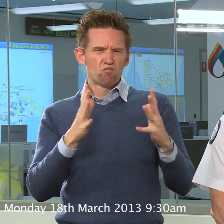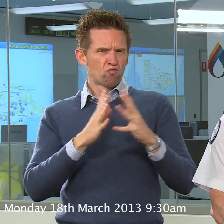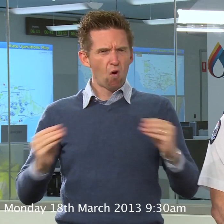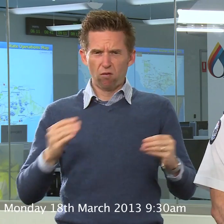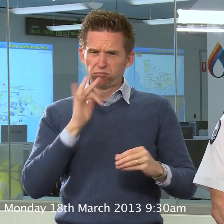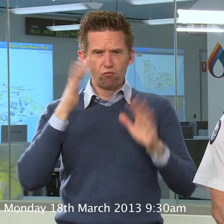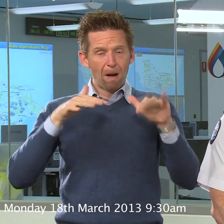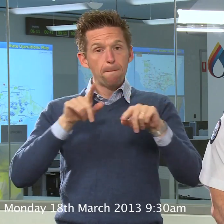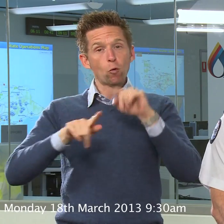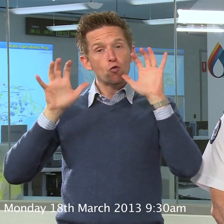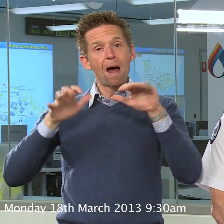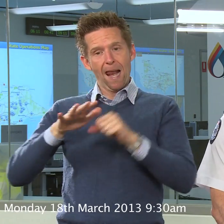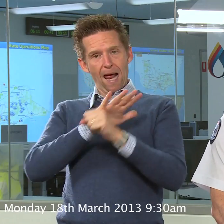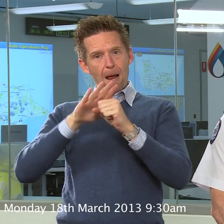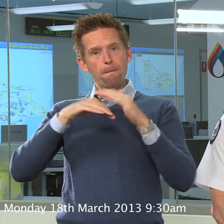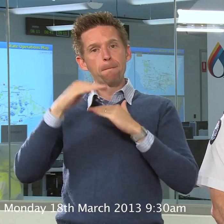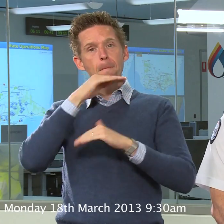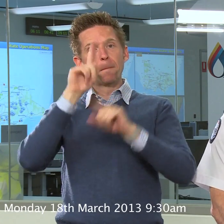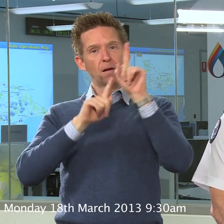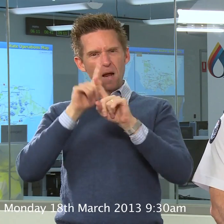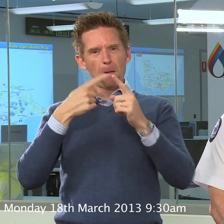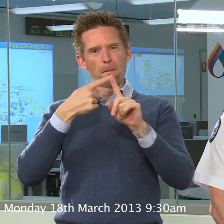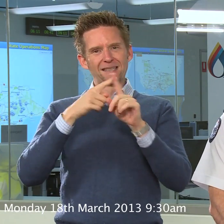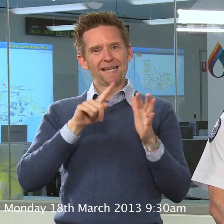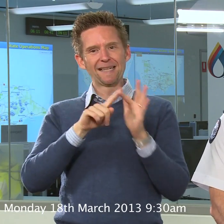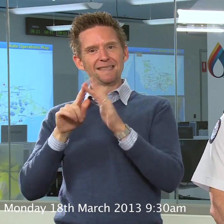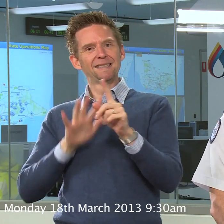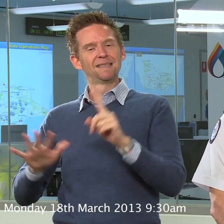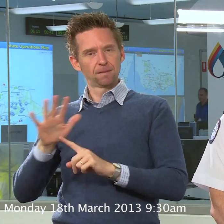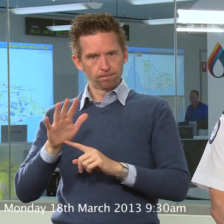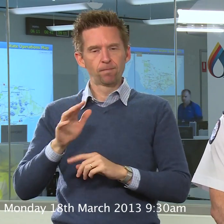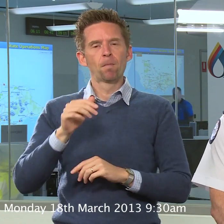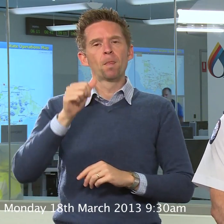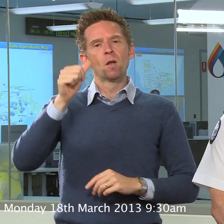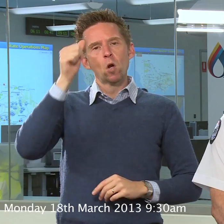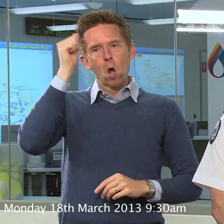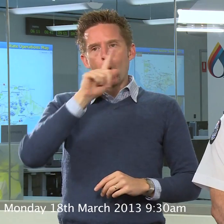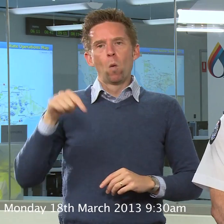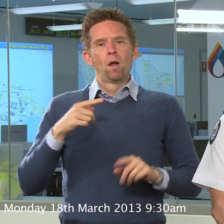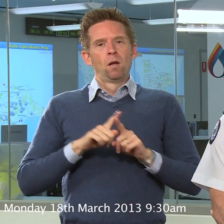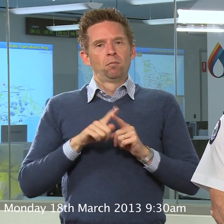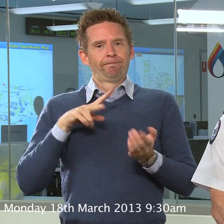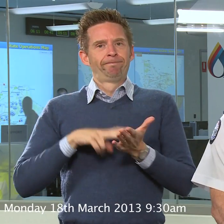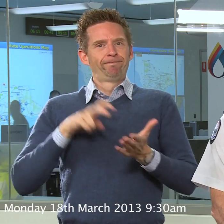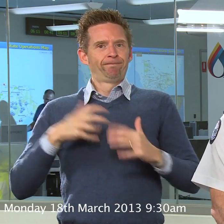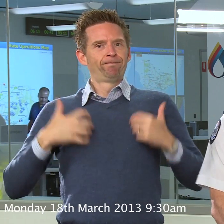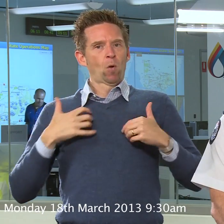The rain has been Melbourne based and it’s been in eastern Victoria. So although we’ve shared the excitement of a lot of rain over the weekend in some